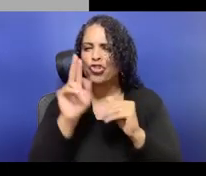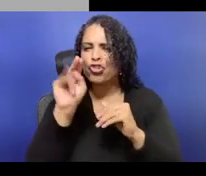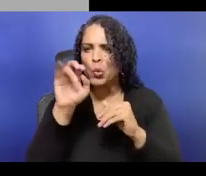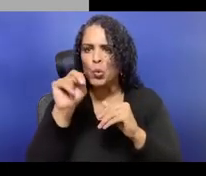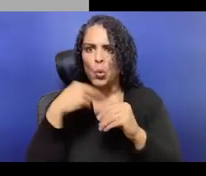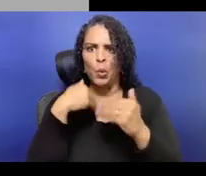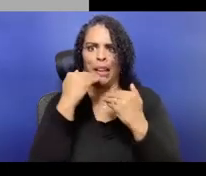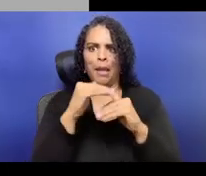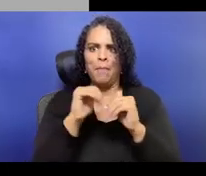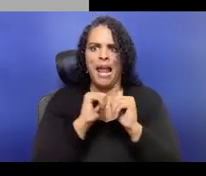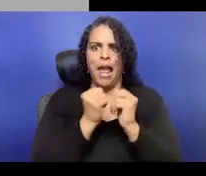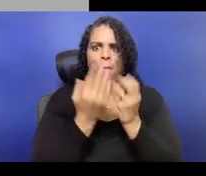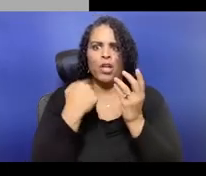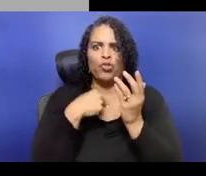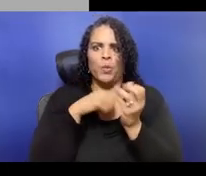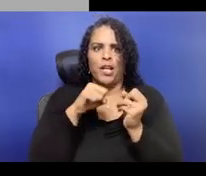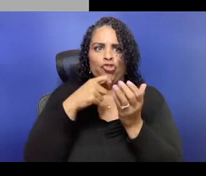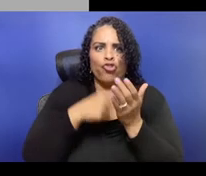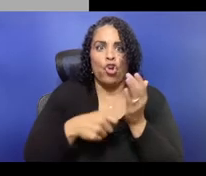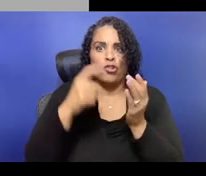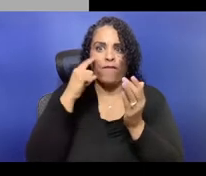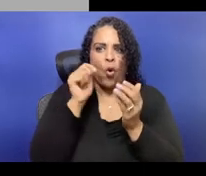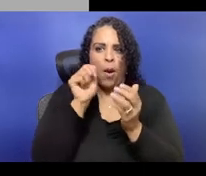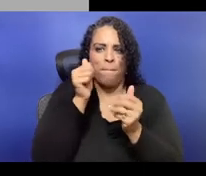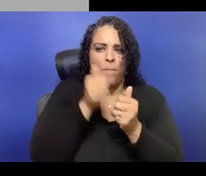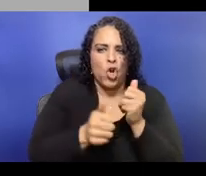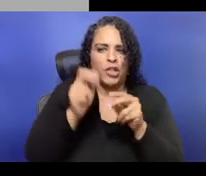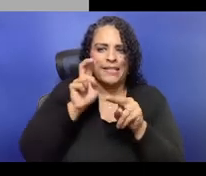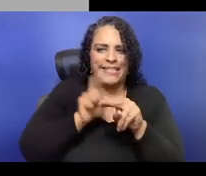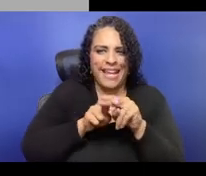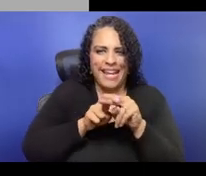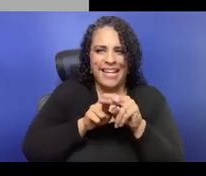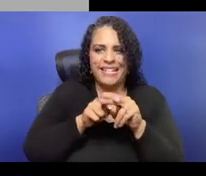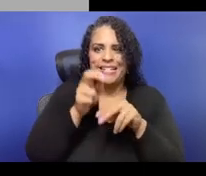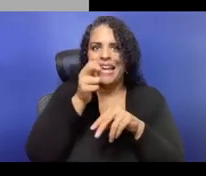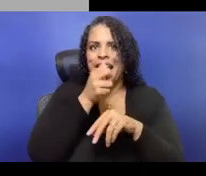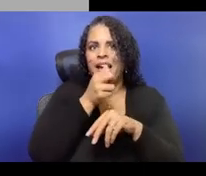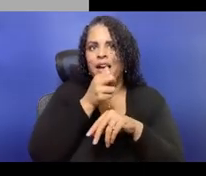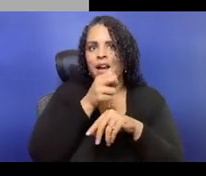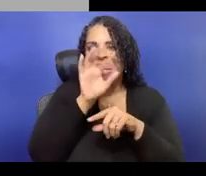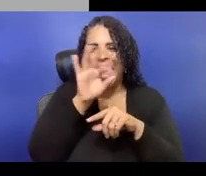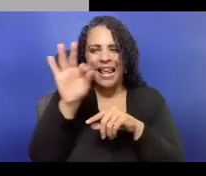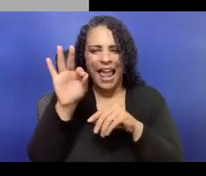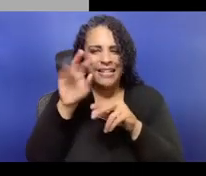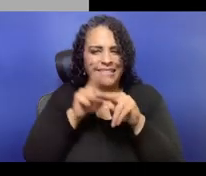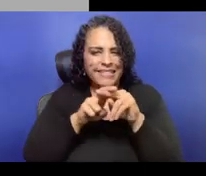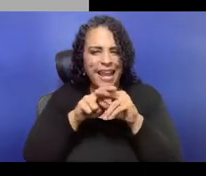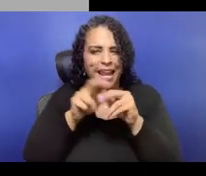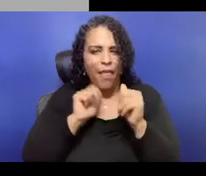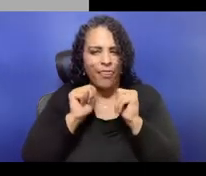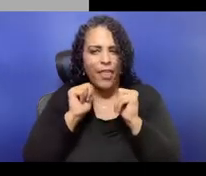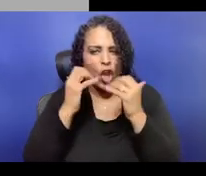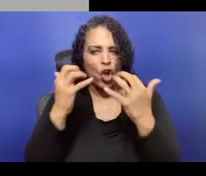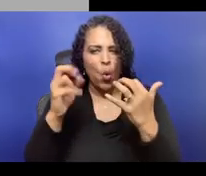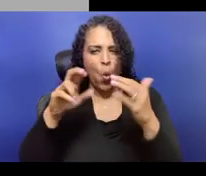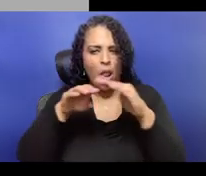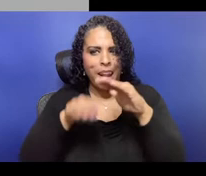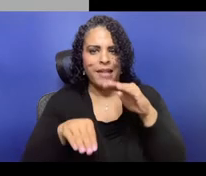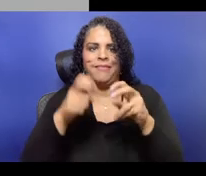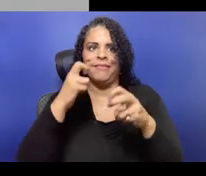Yeah, well, first of all, in terms of the decision-making, Flux practices a very horizontal level. We're all creative partners.